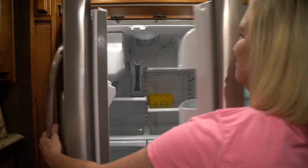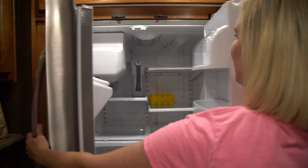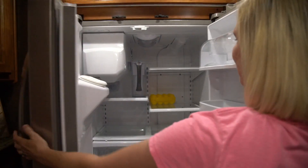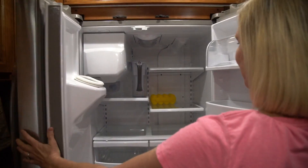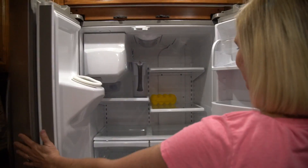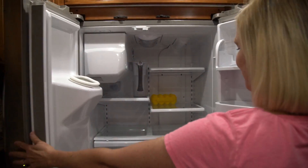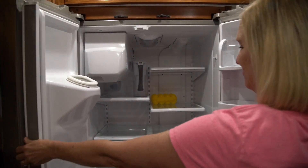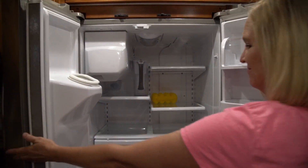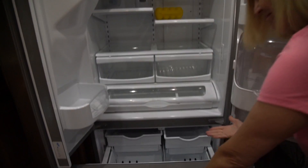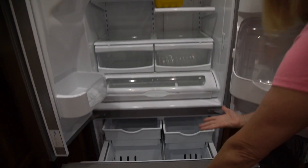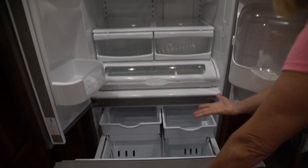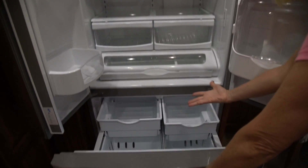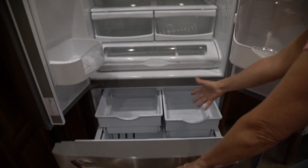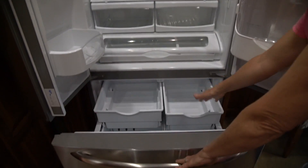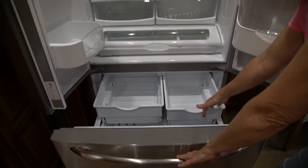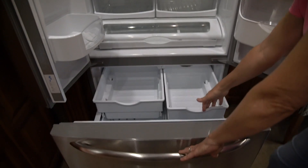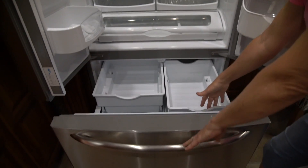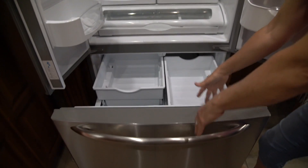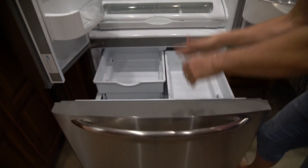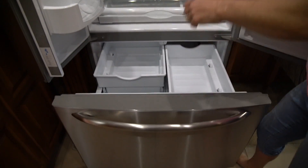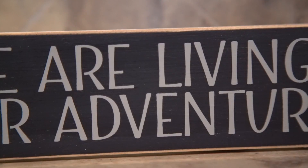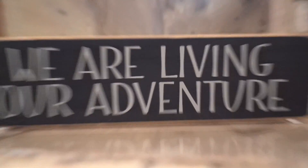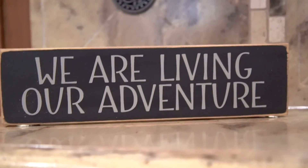Refrigerator...